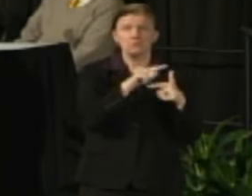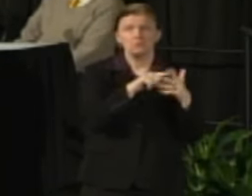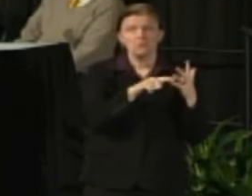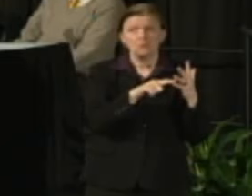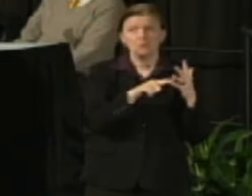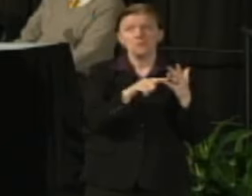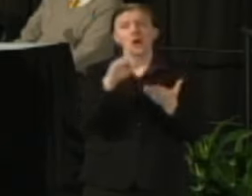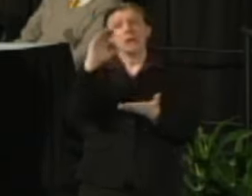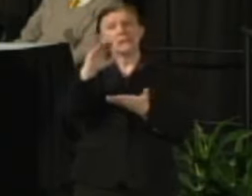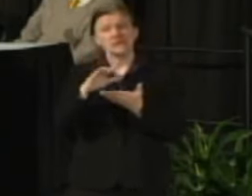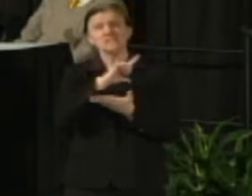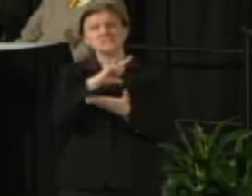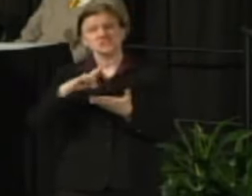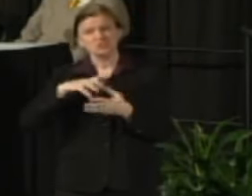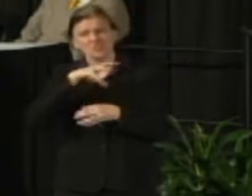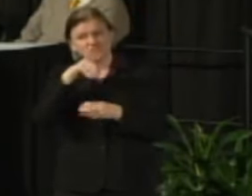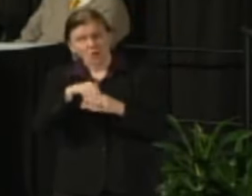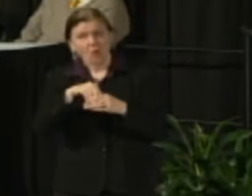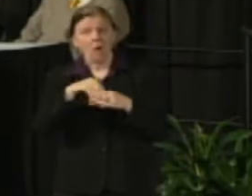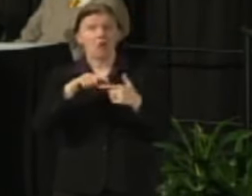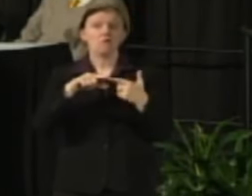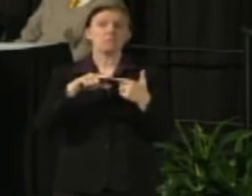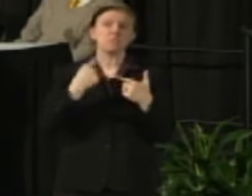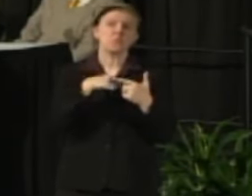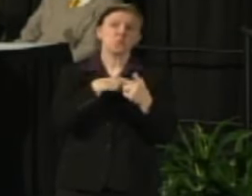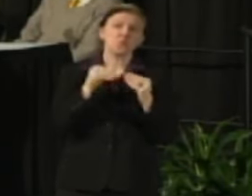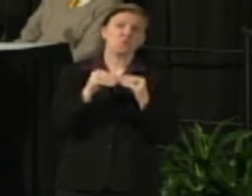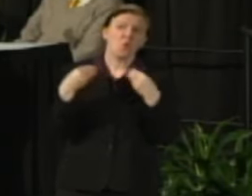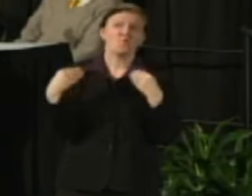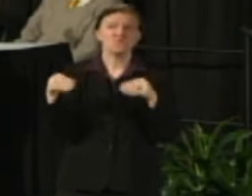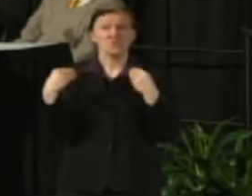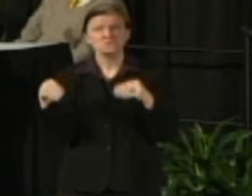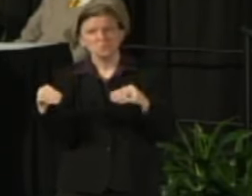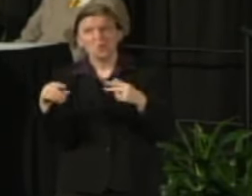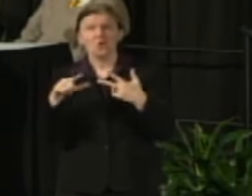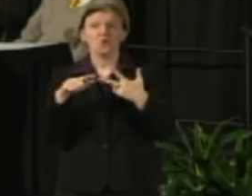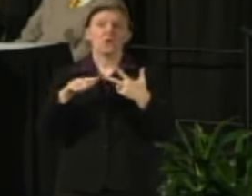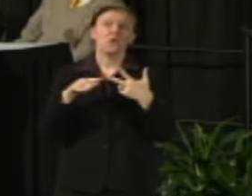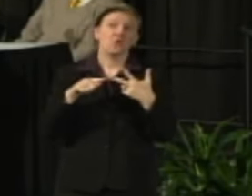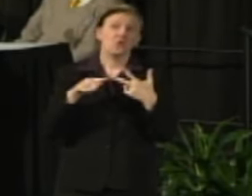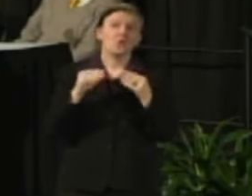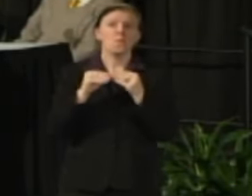by the legislature that might be, I mean you could see some potential advantages of it.